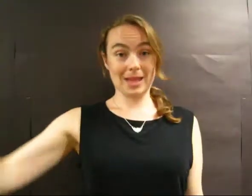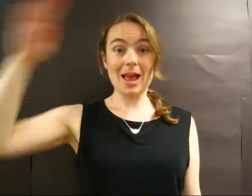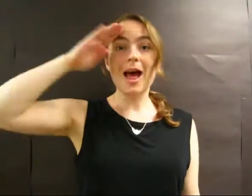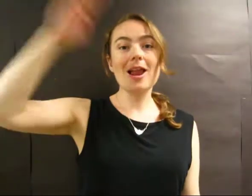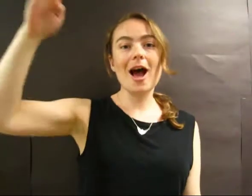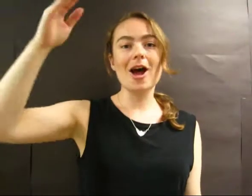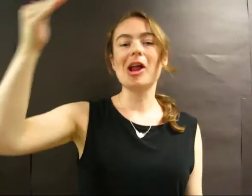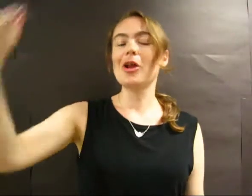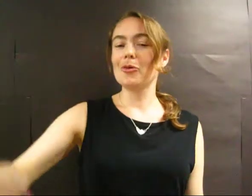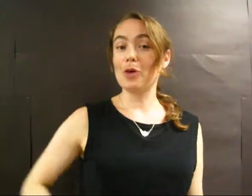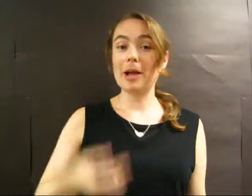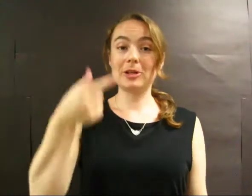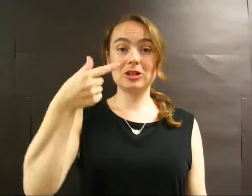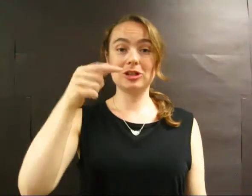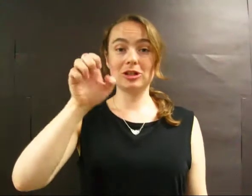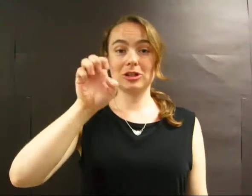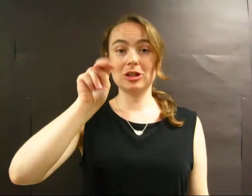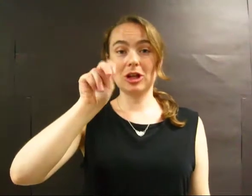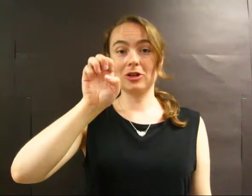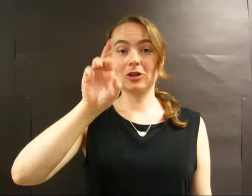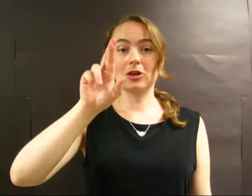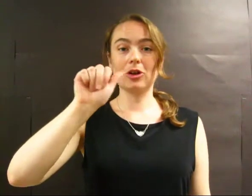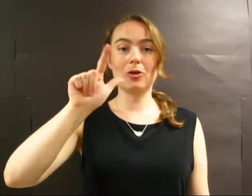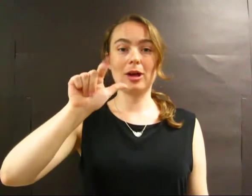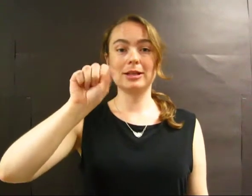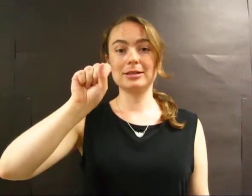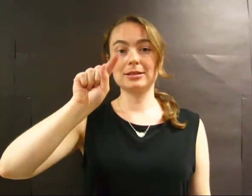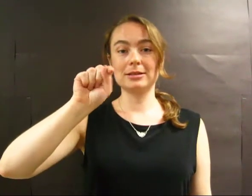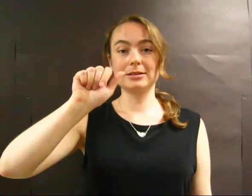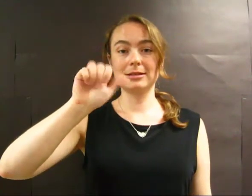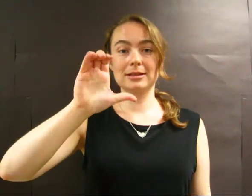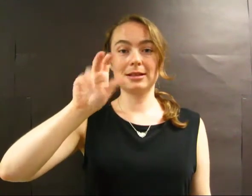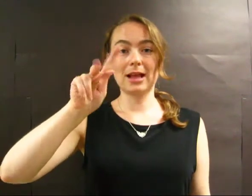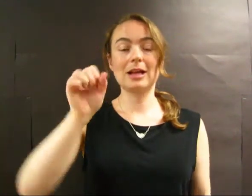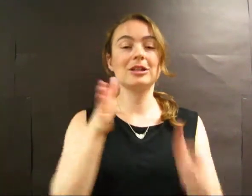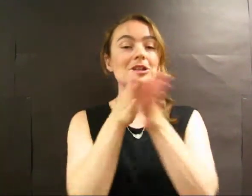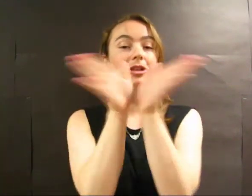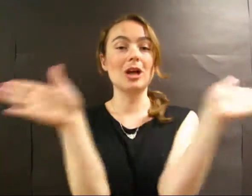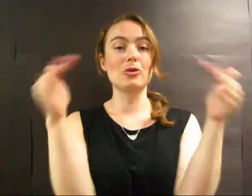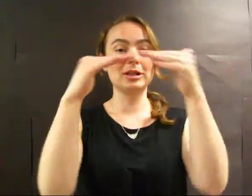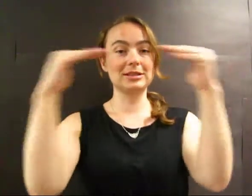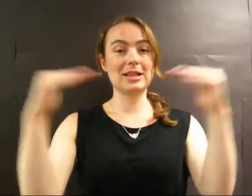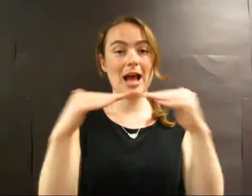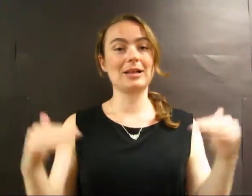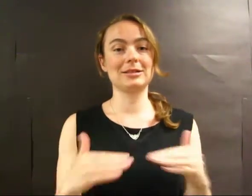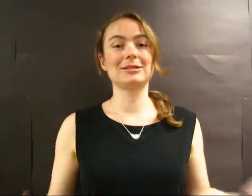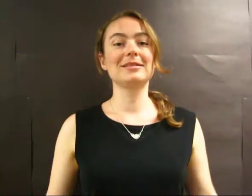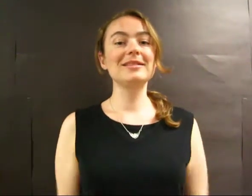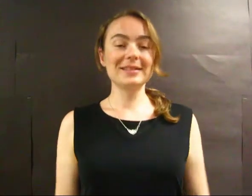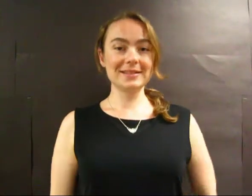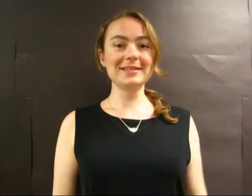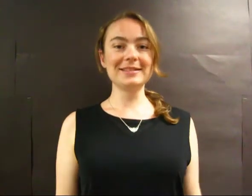Hello! Welcome to the General Stacks!